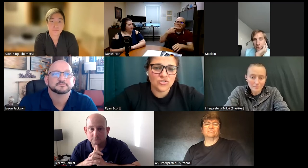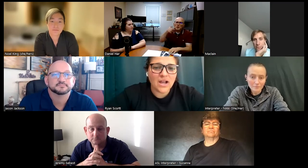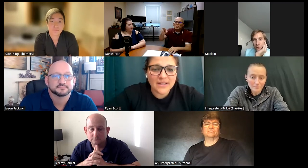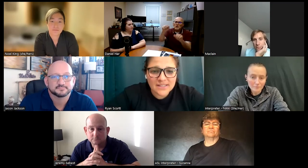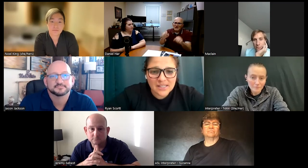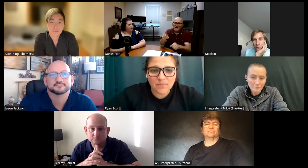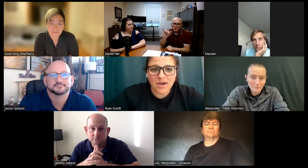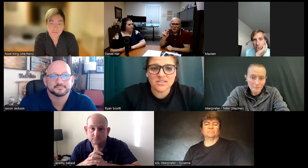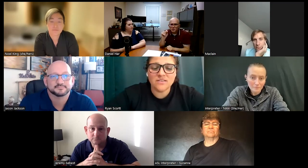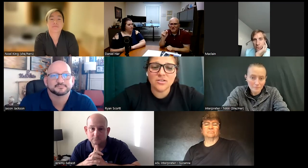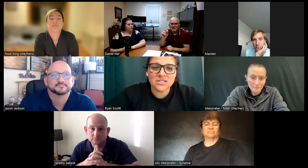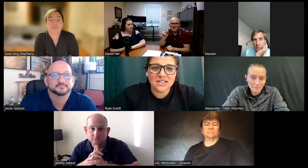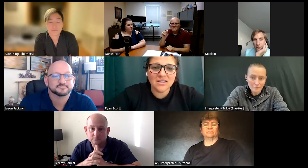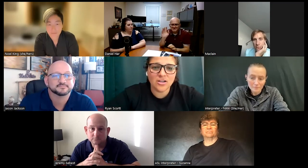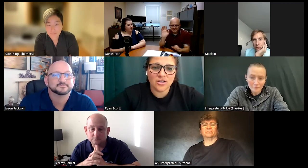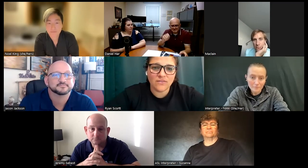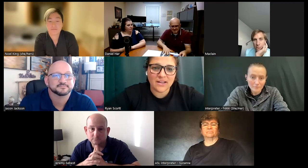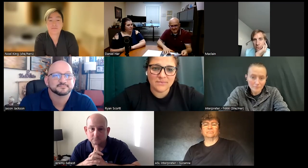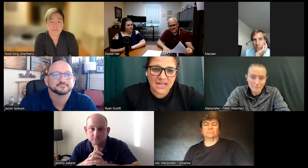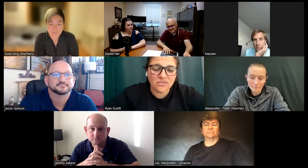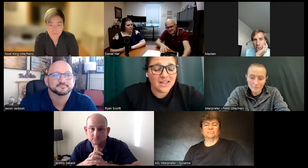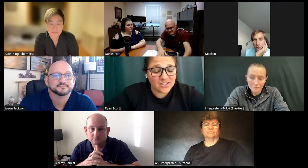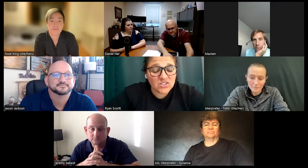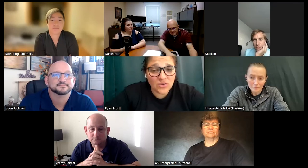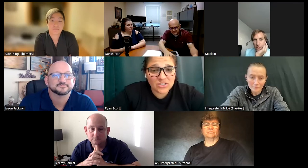trying to keep it positive so we're sending the Good Vibes out and selling